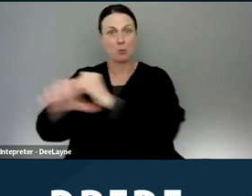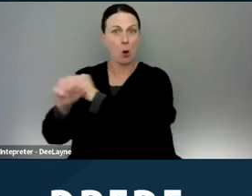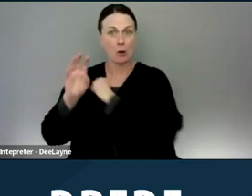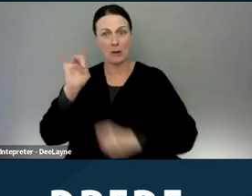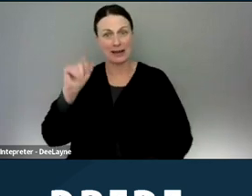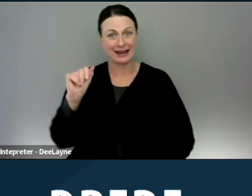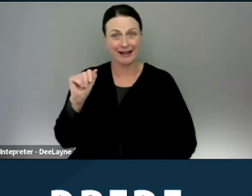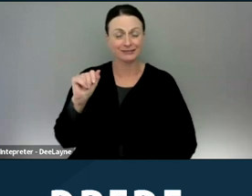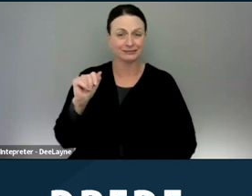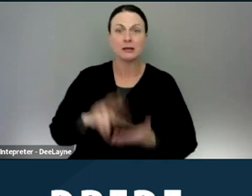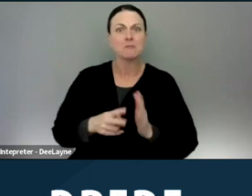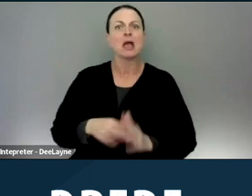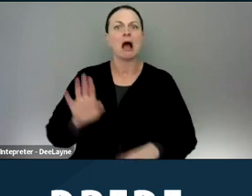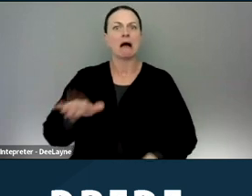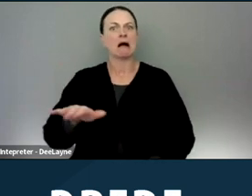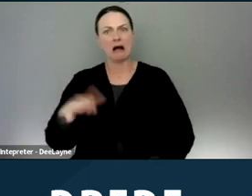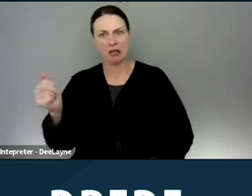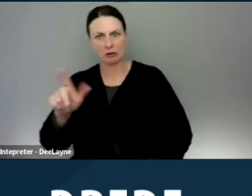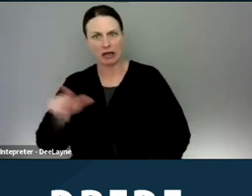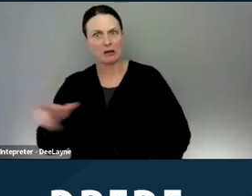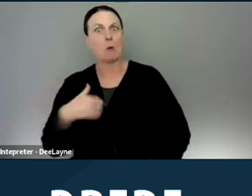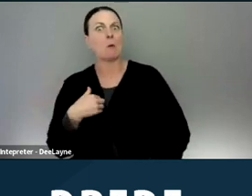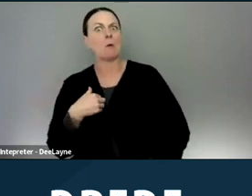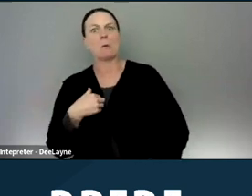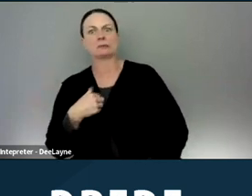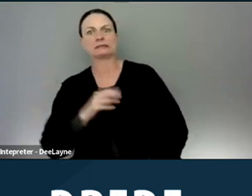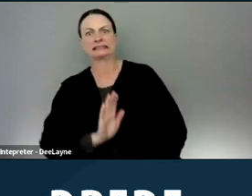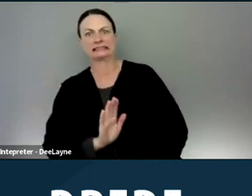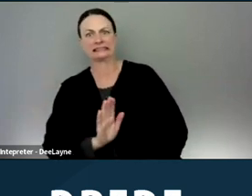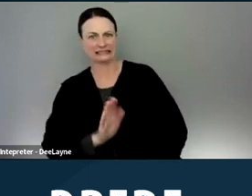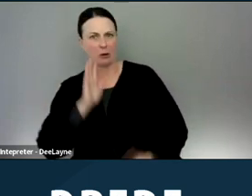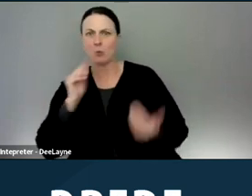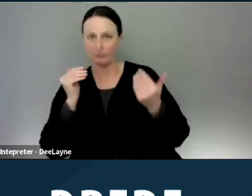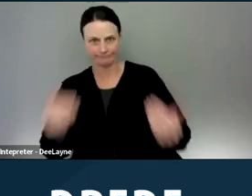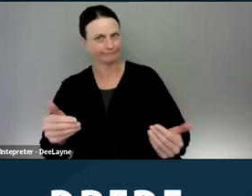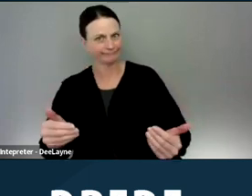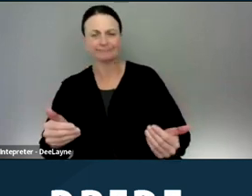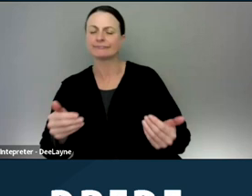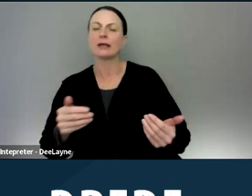that it would discourage other housing providers from engaging in the same illegal activity if nothing else